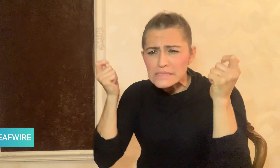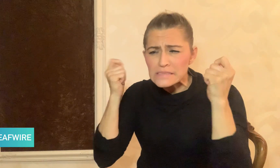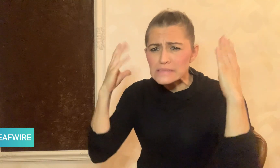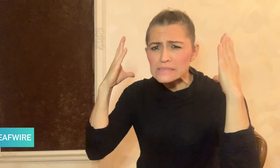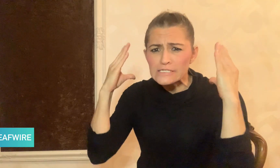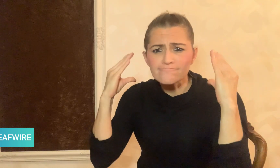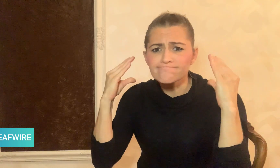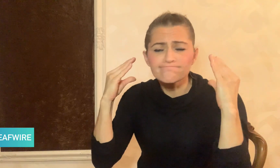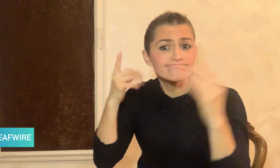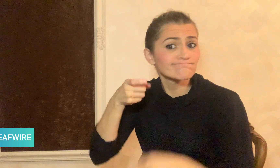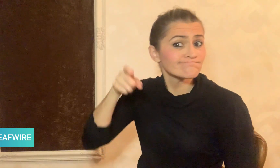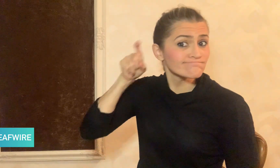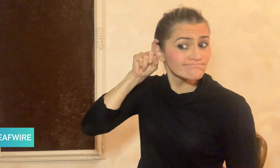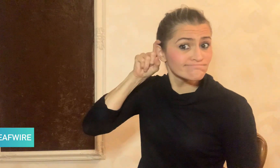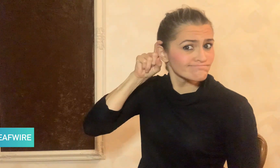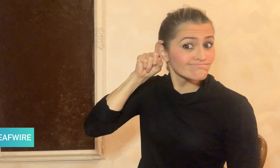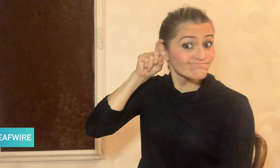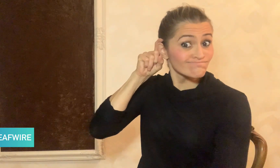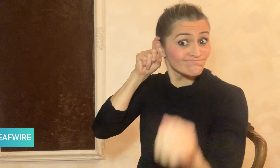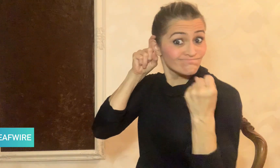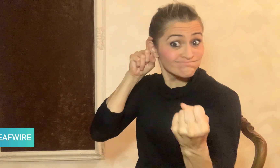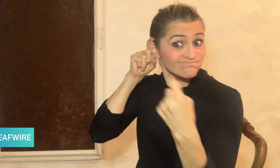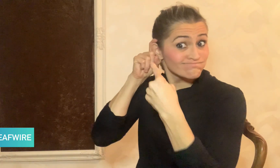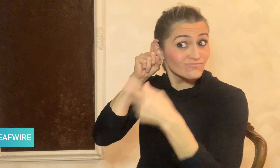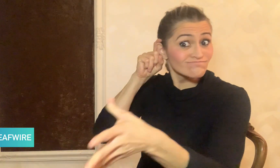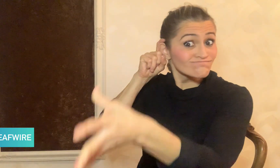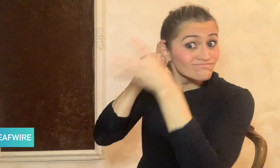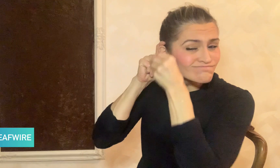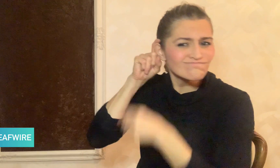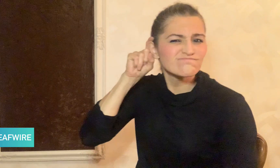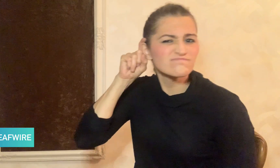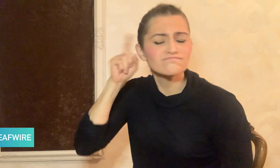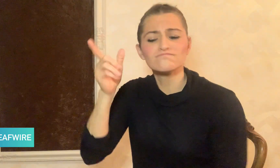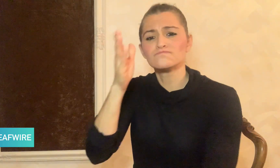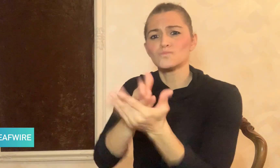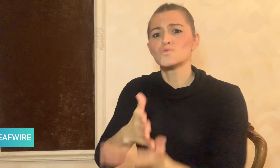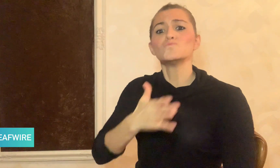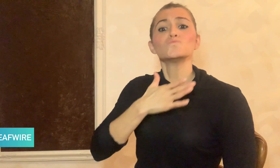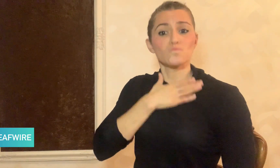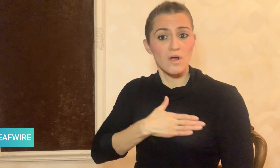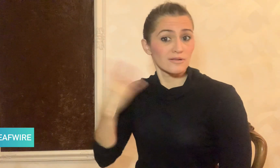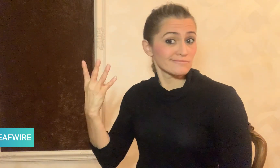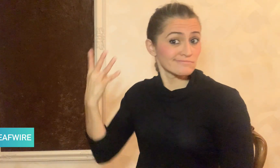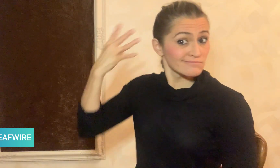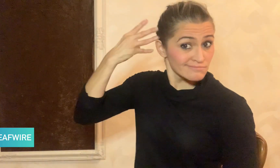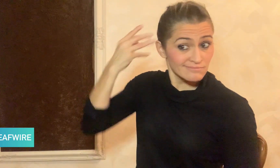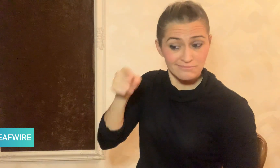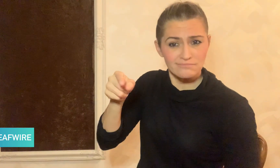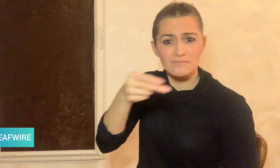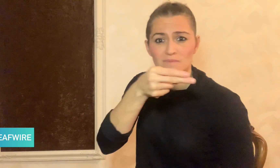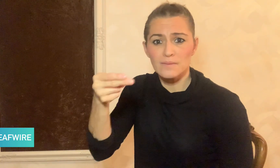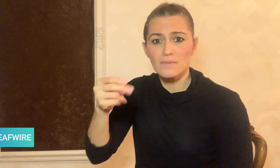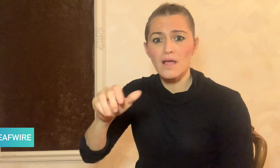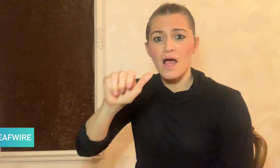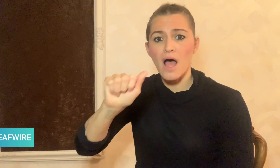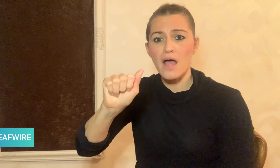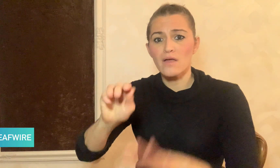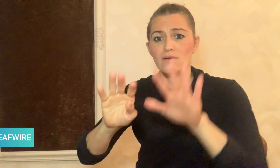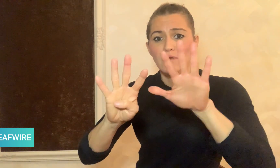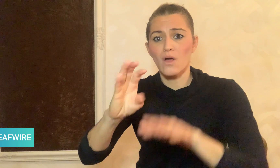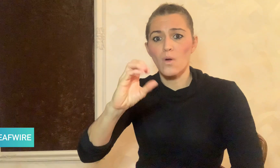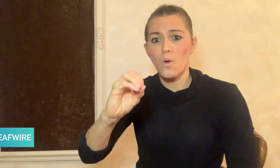Others get a90op CI because their hearing aid isn’t powerful